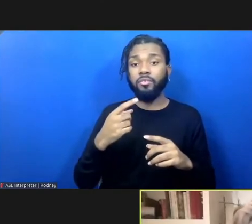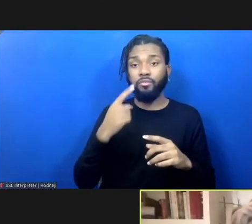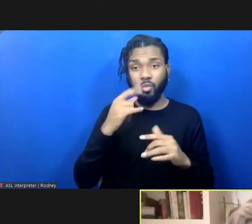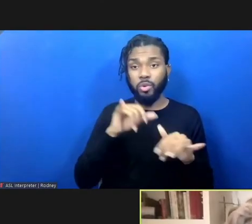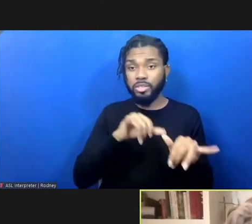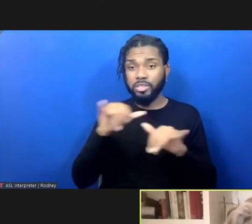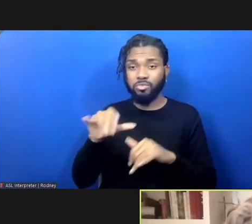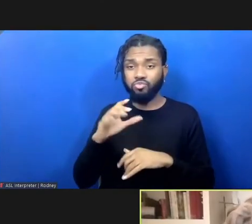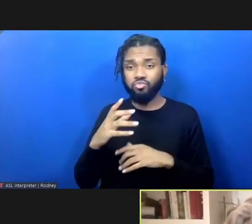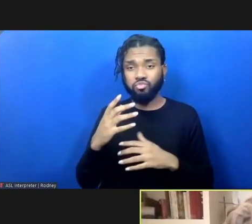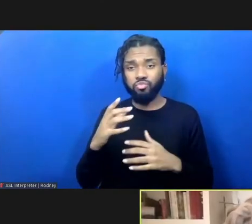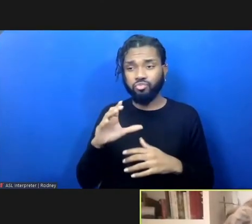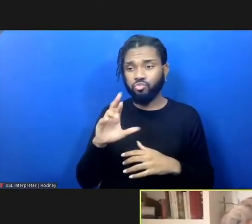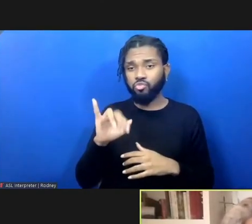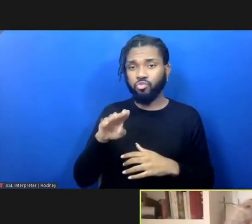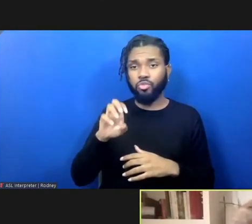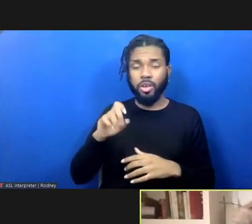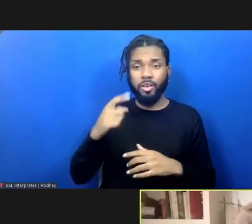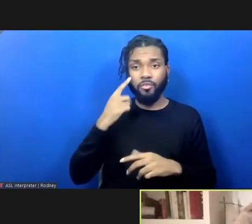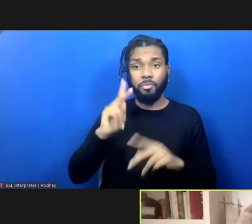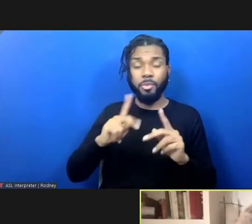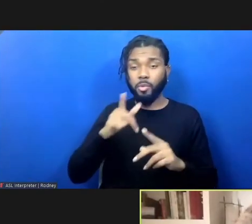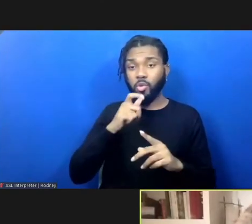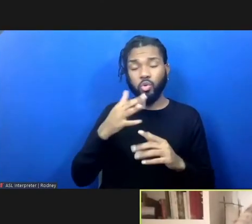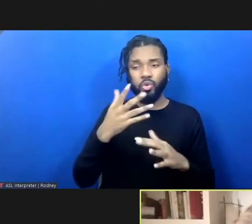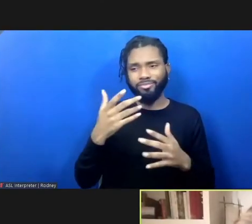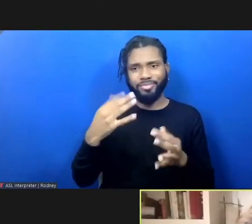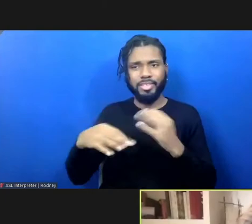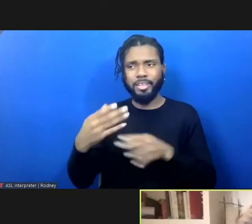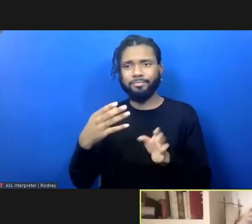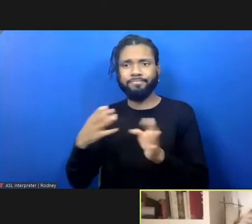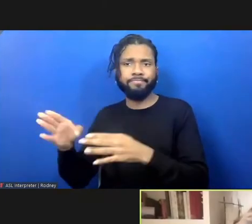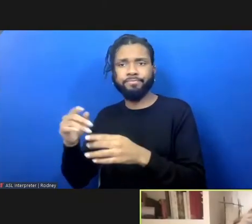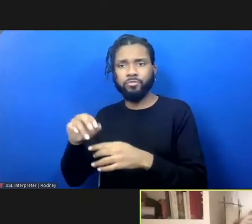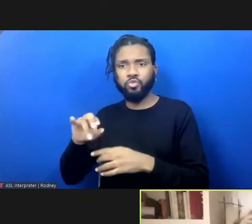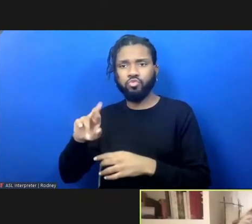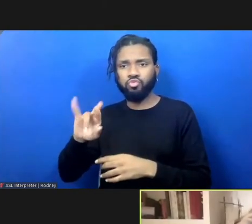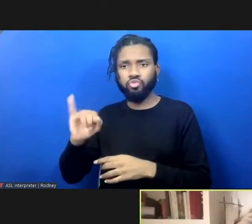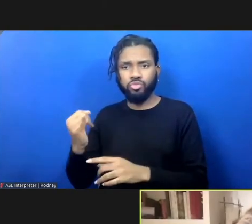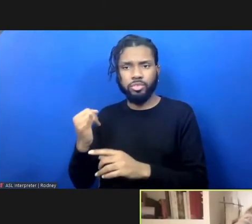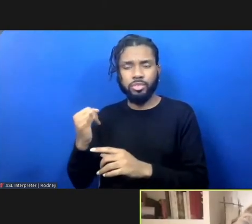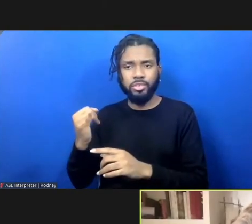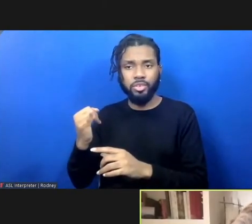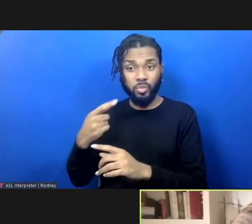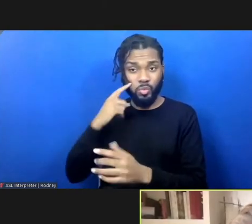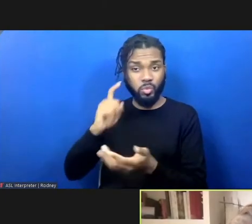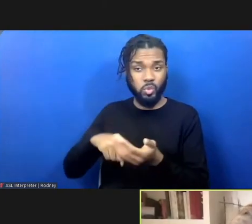those that were diverted to restorative justice program, there's a 13 percent recidivism rate.